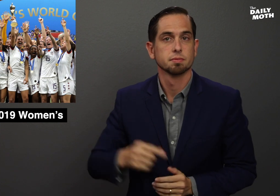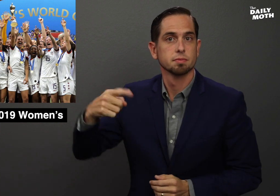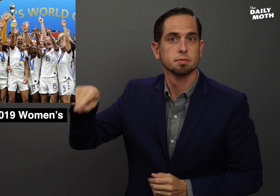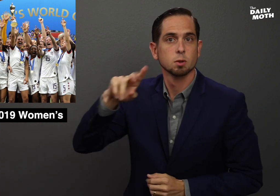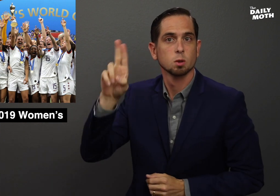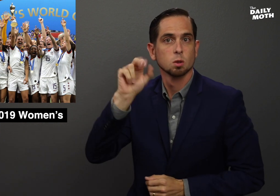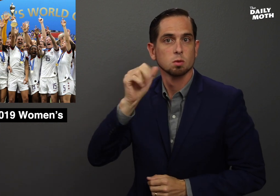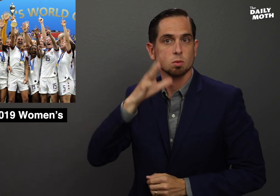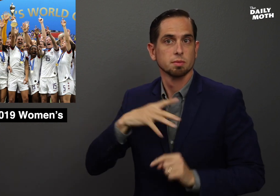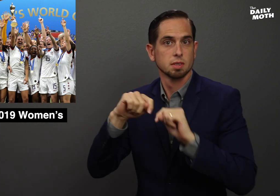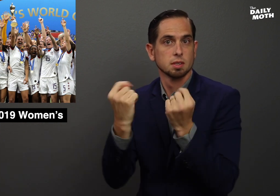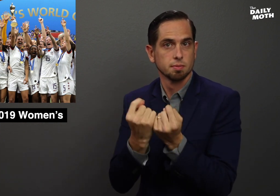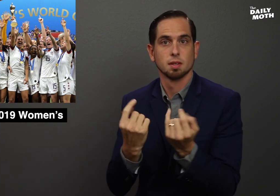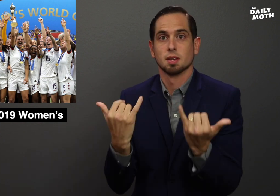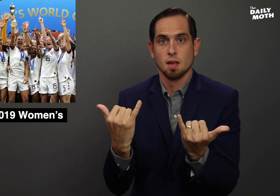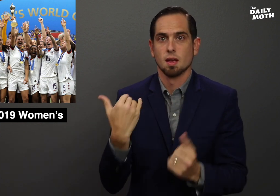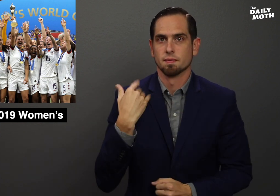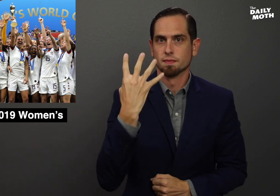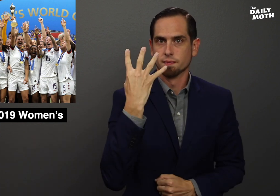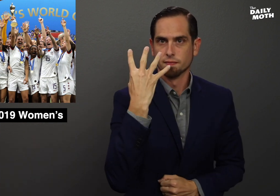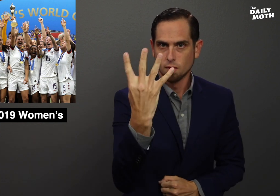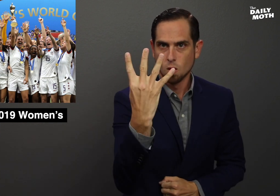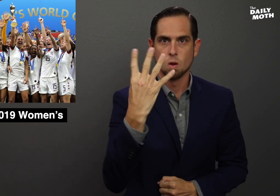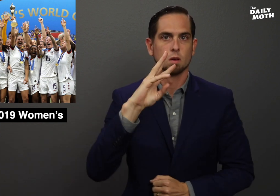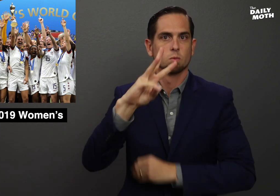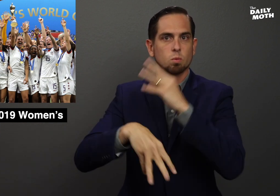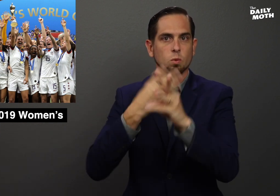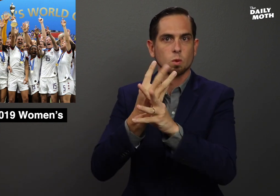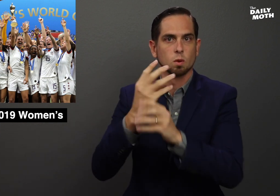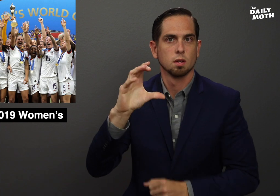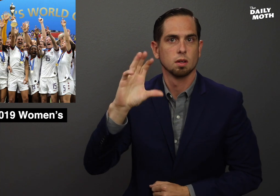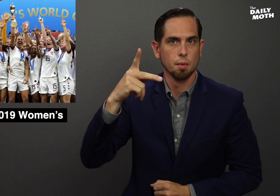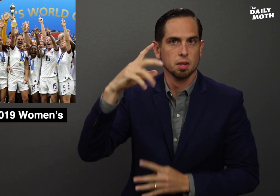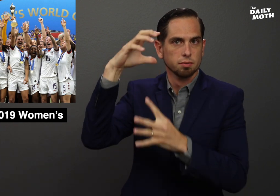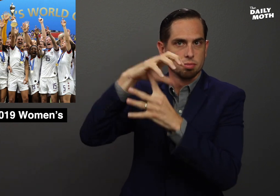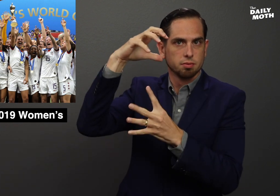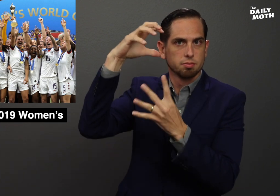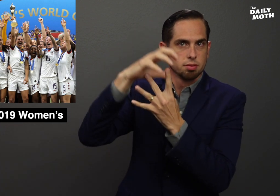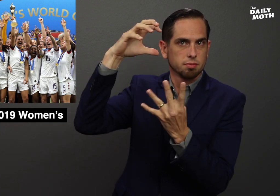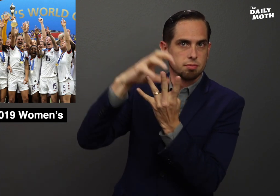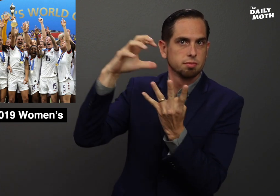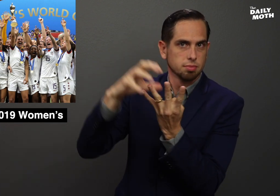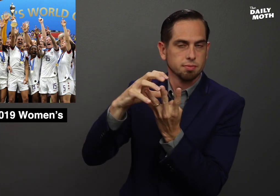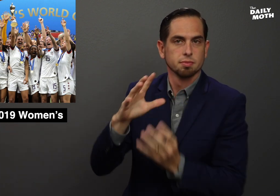The U.S. Women's team now has four World Cup titles